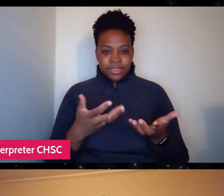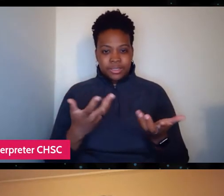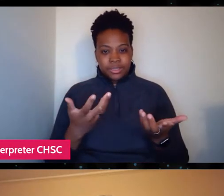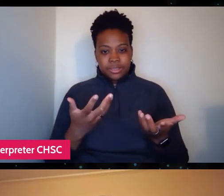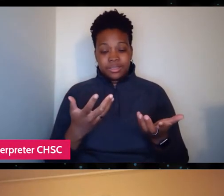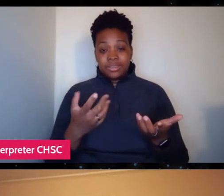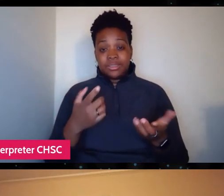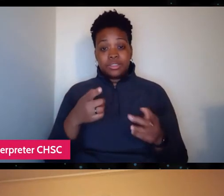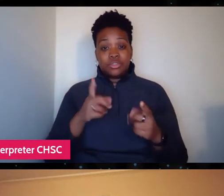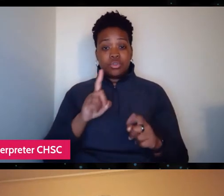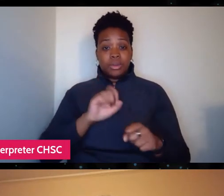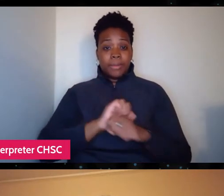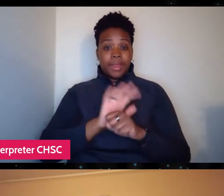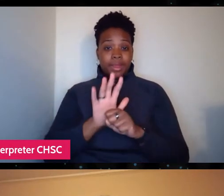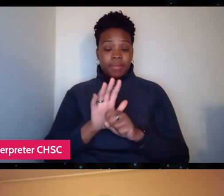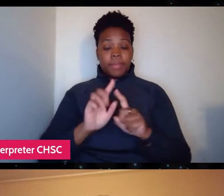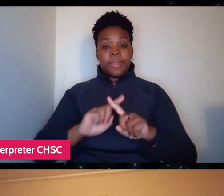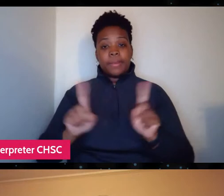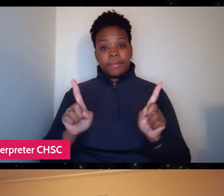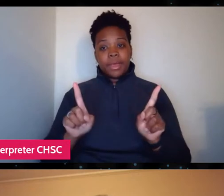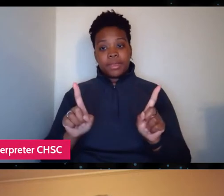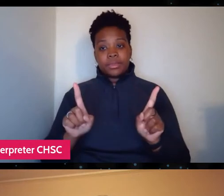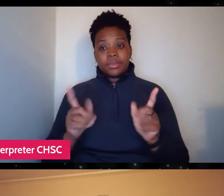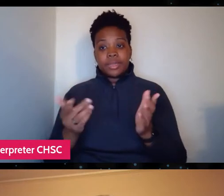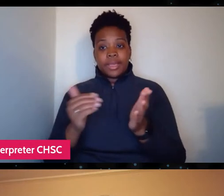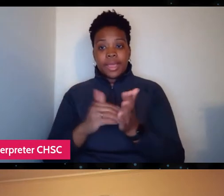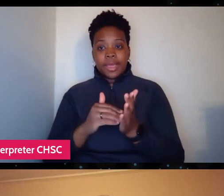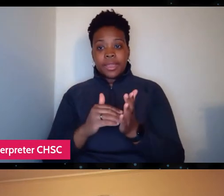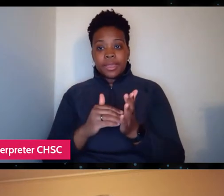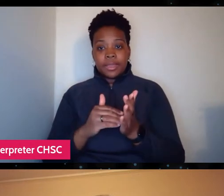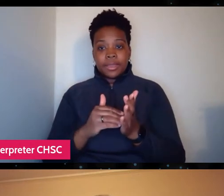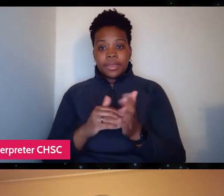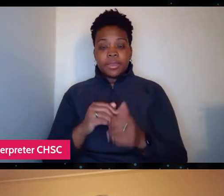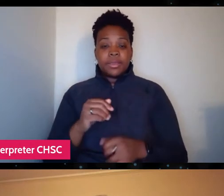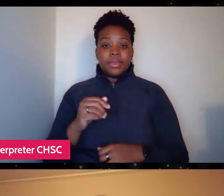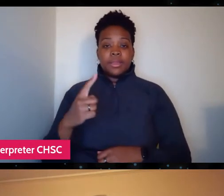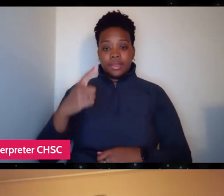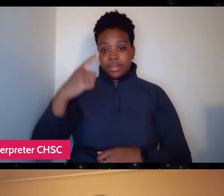However, very much again, in the thoughts of Stan's approach